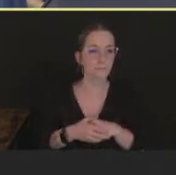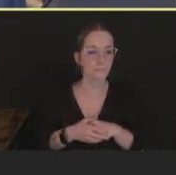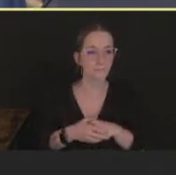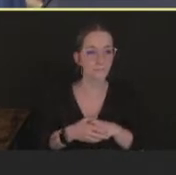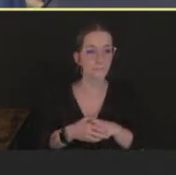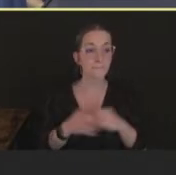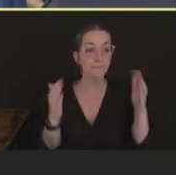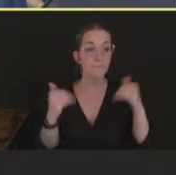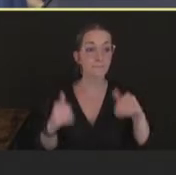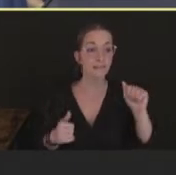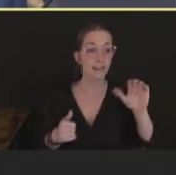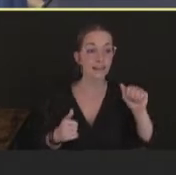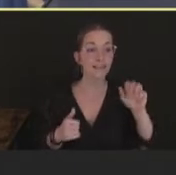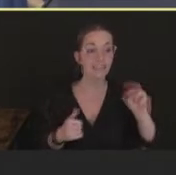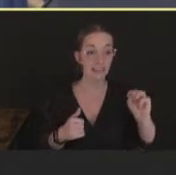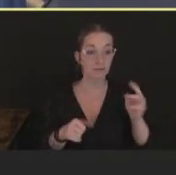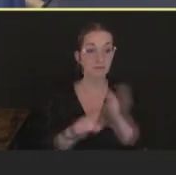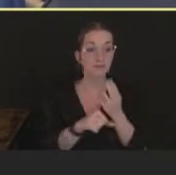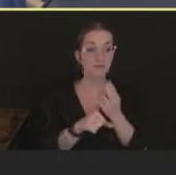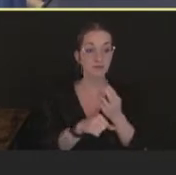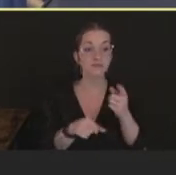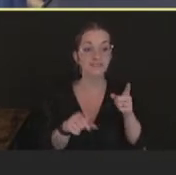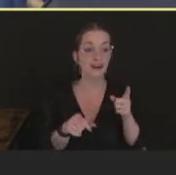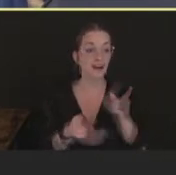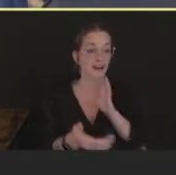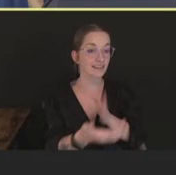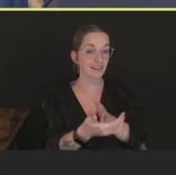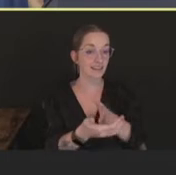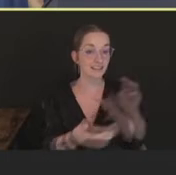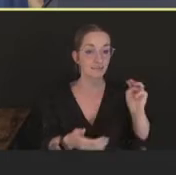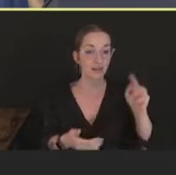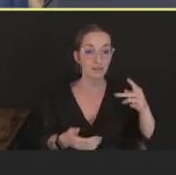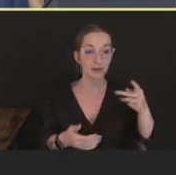and can be used against monkeypox under an expanded access IND,